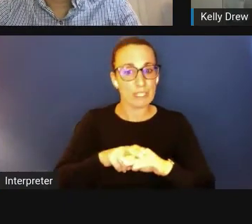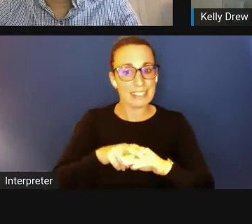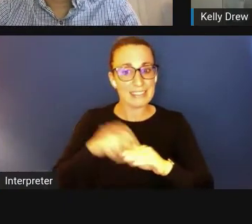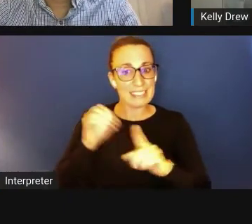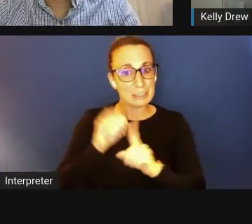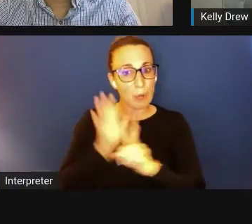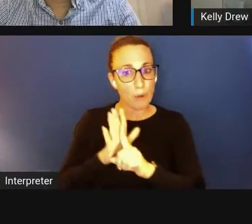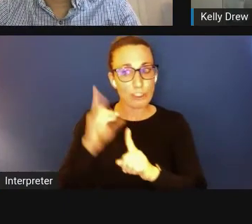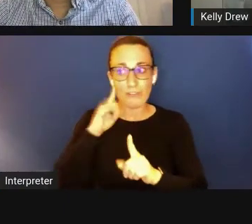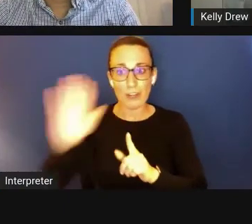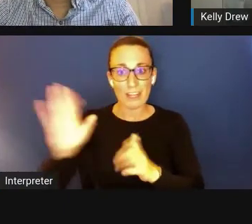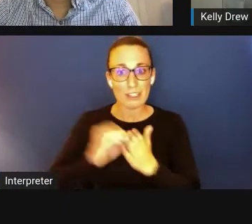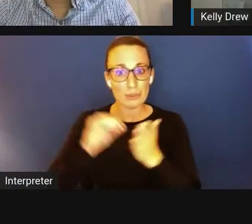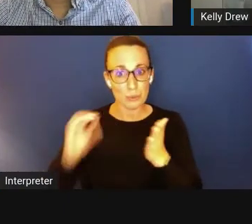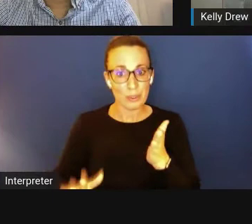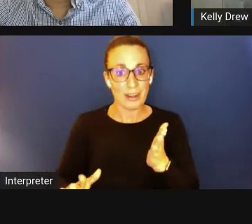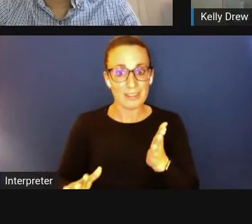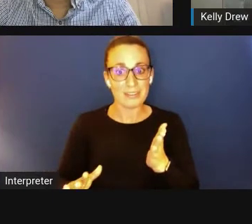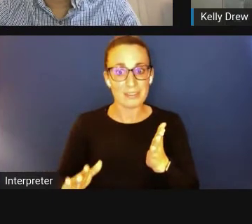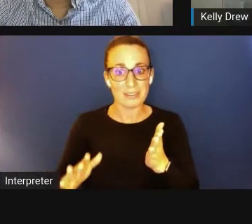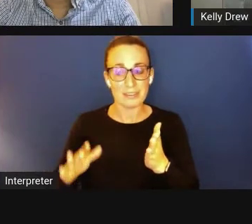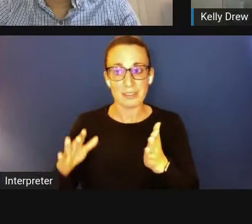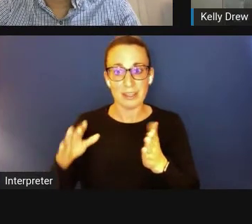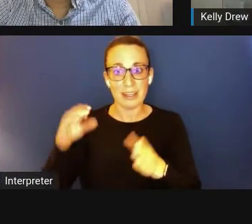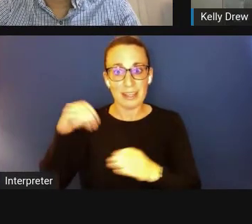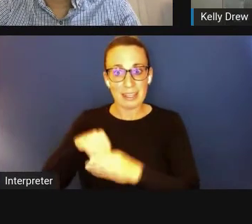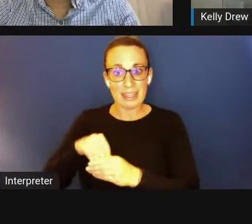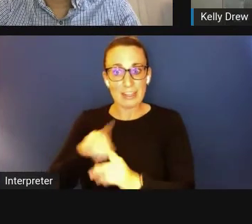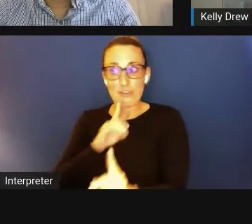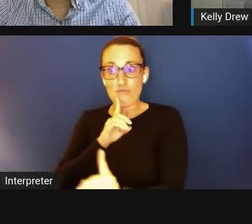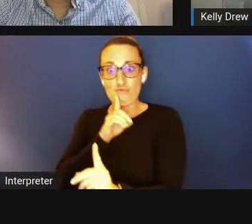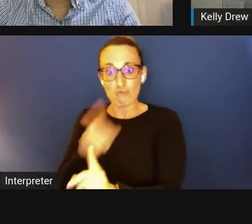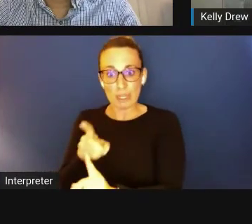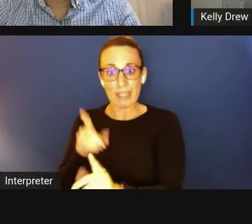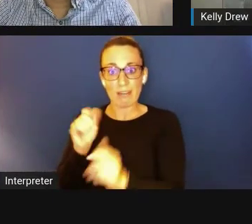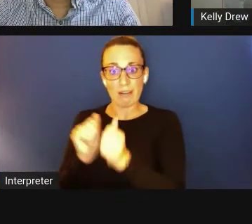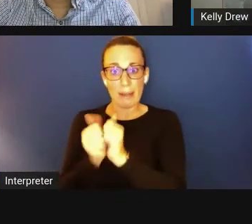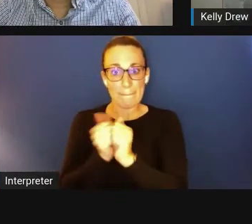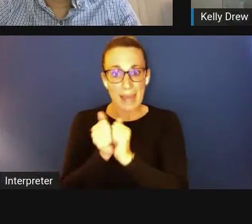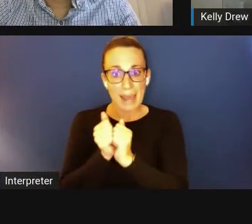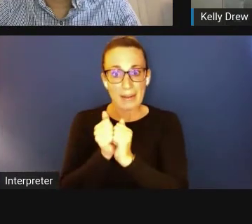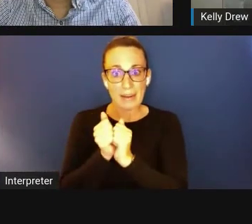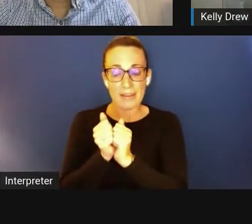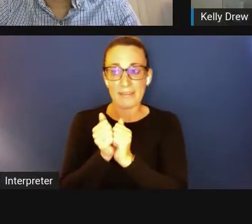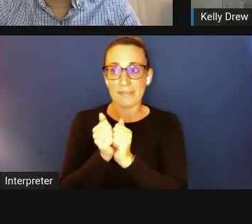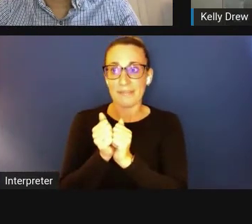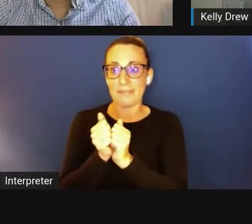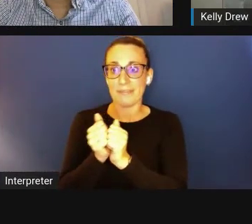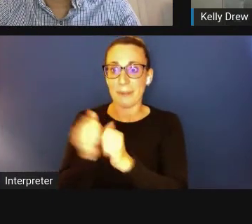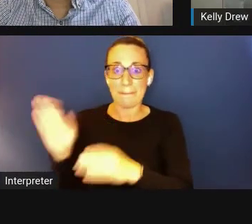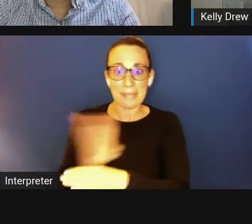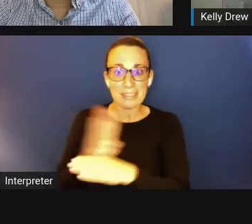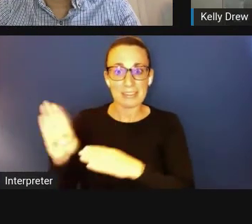in the marketplace, in the real competitive, highly competitive business marketplace,